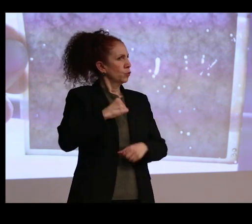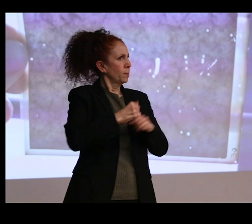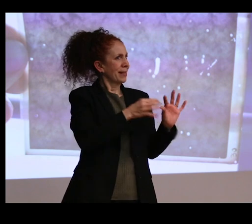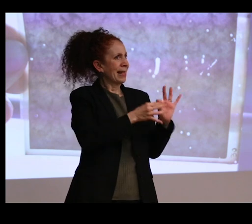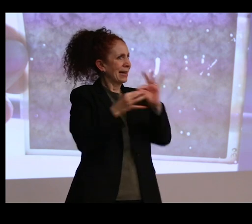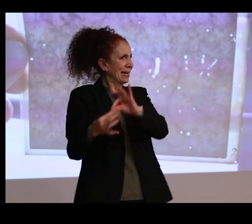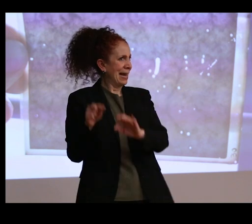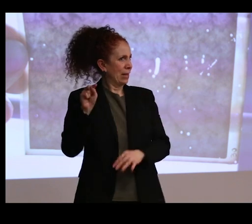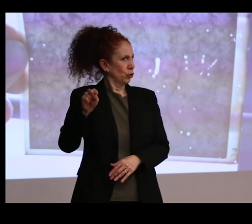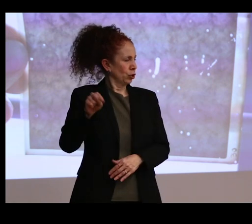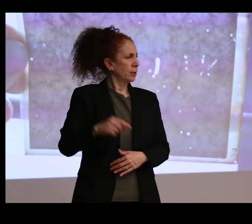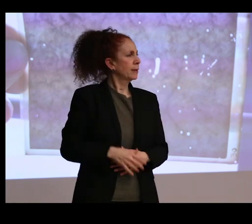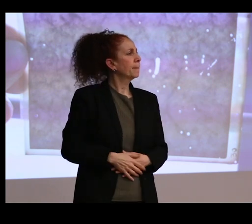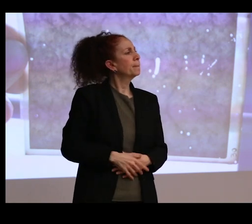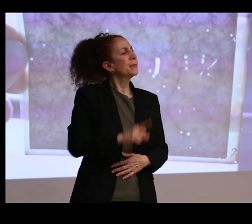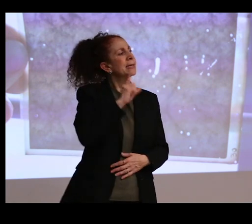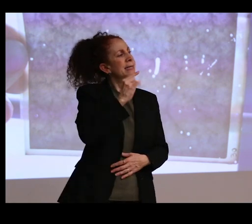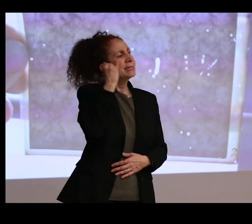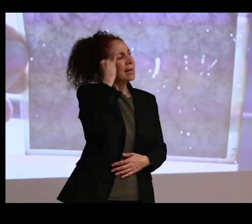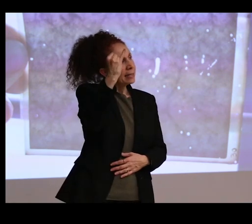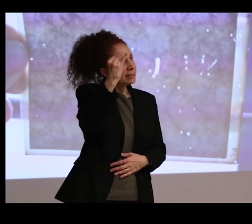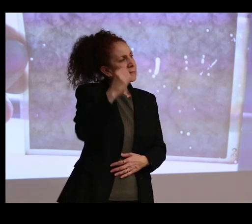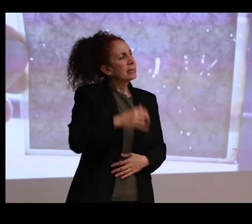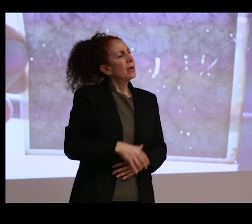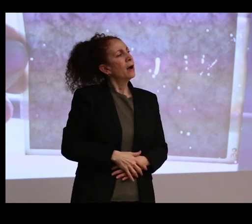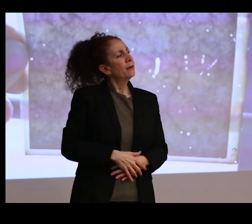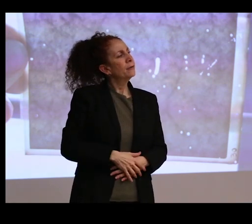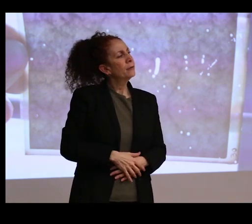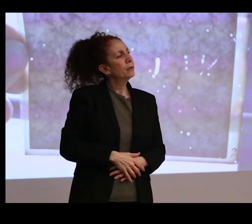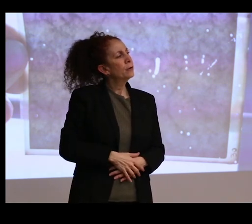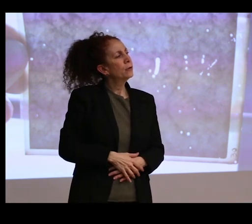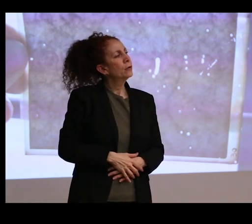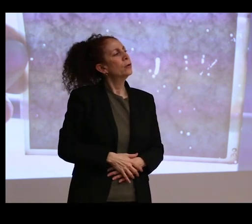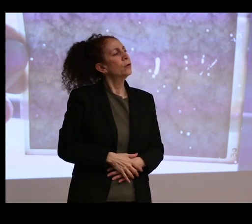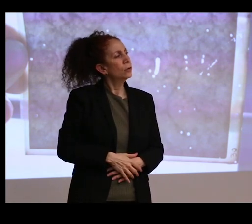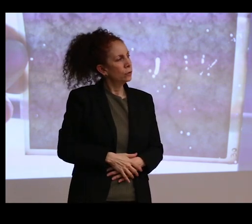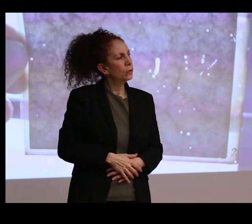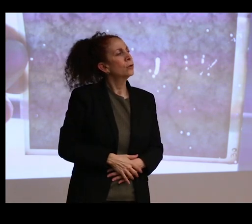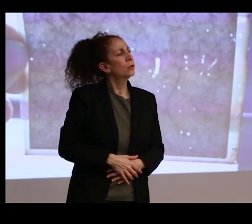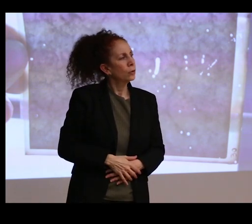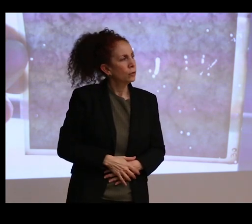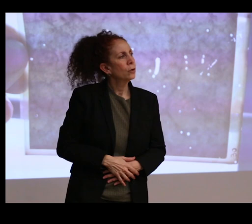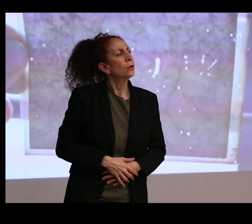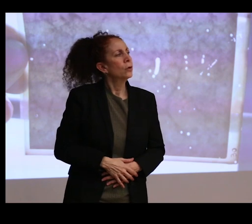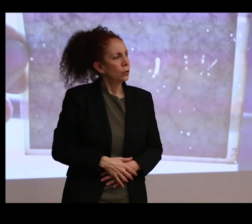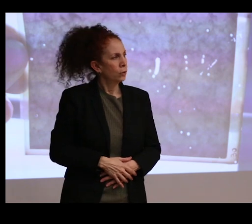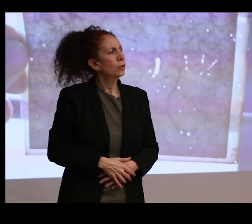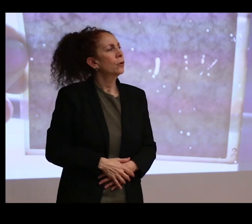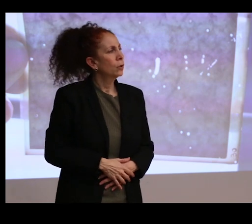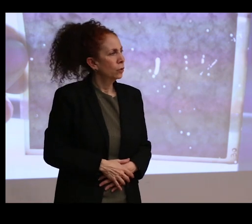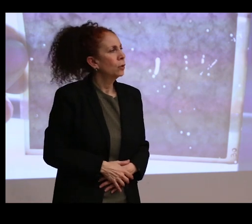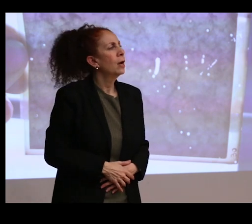was the idea of the repatriation debate as we look at it now.